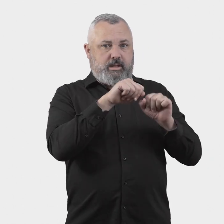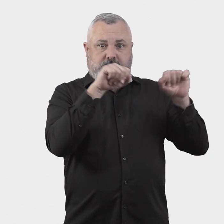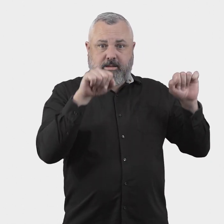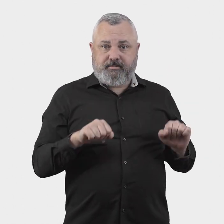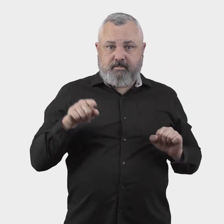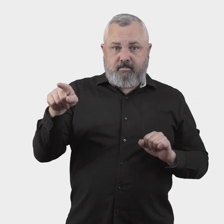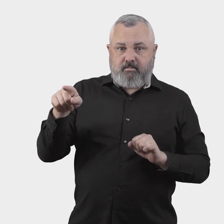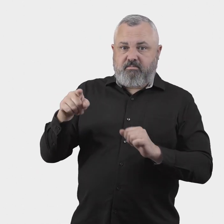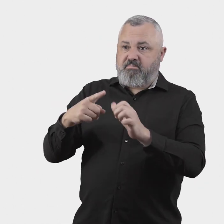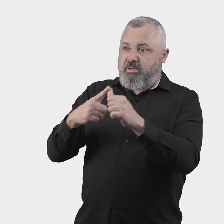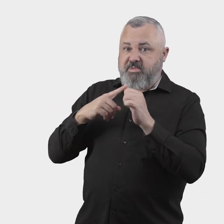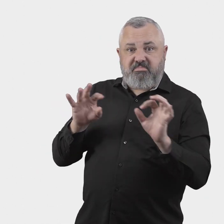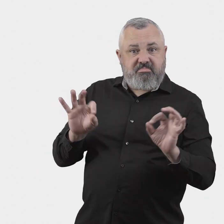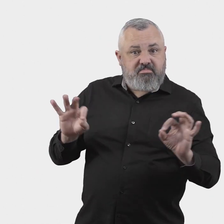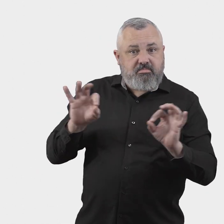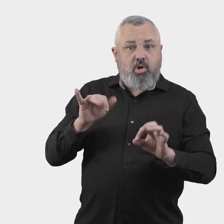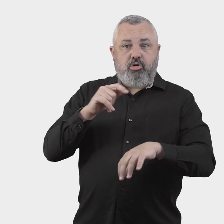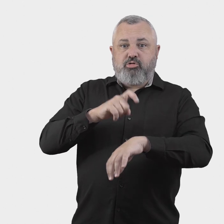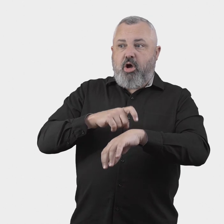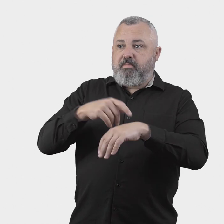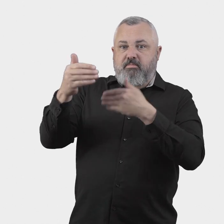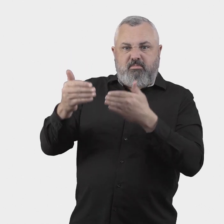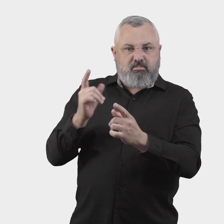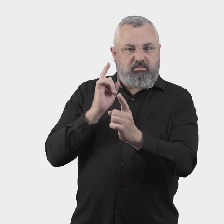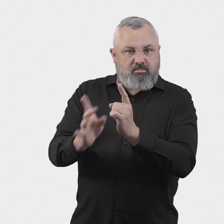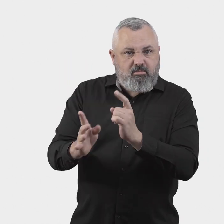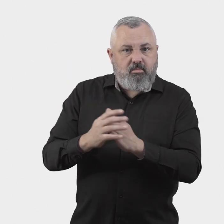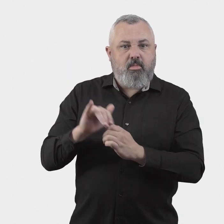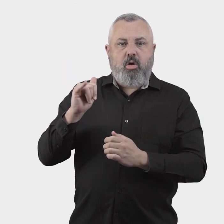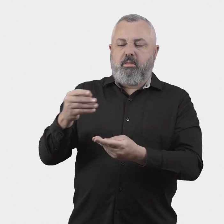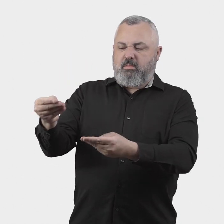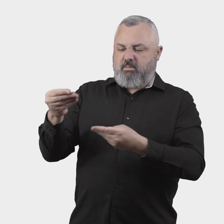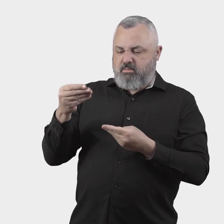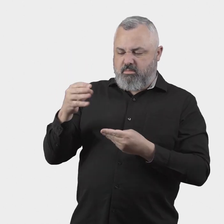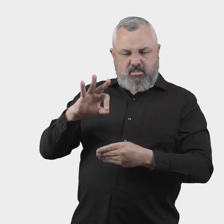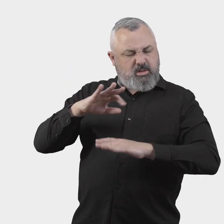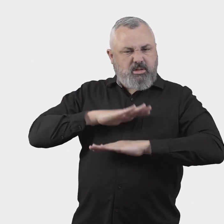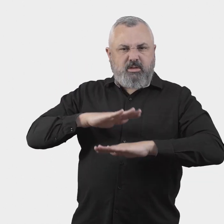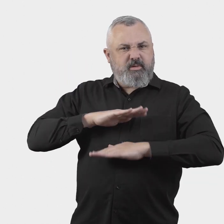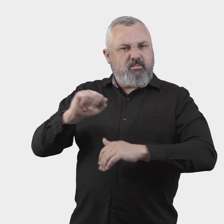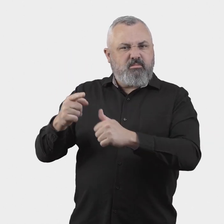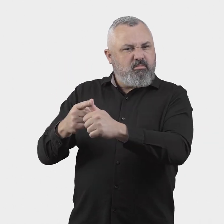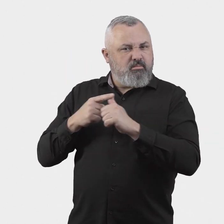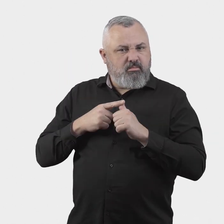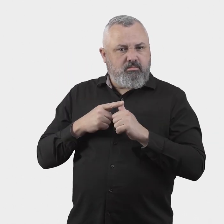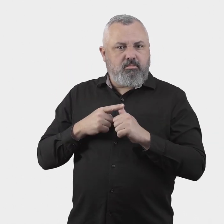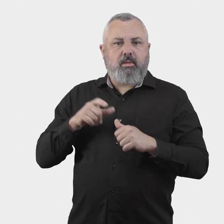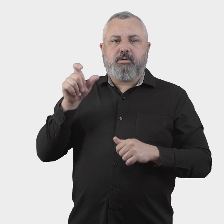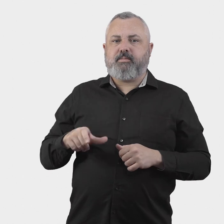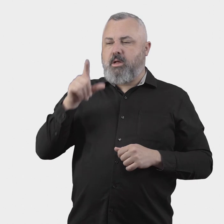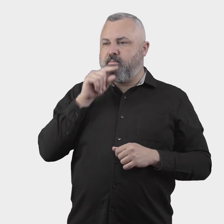ombuds scheme, or the member does not respond in a reasonable time, it is proposed that the customer can